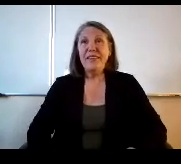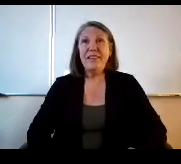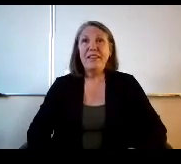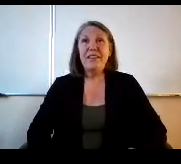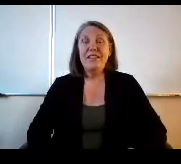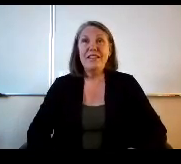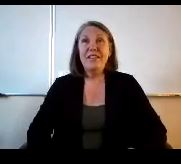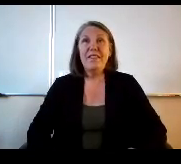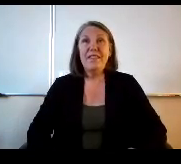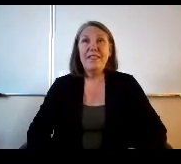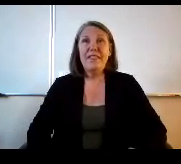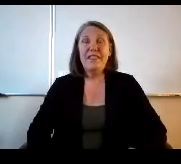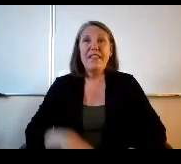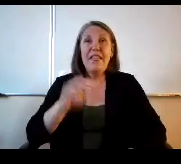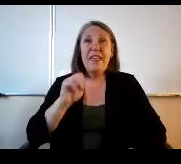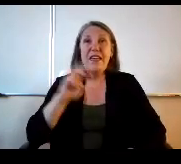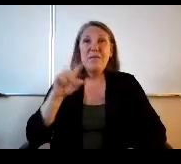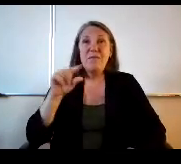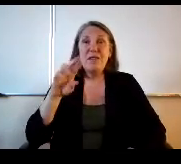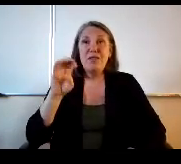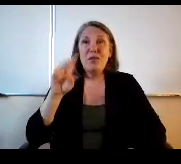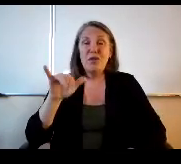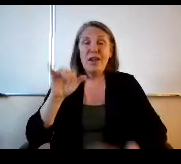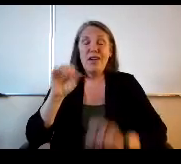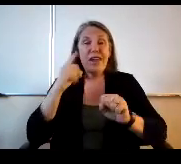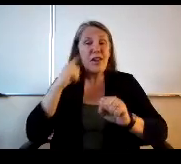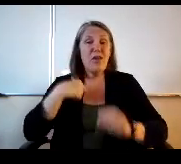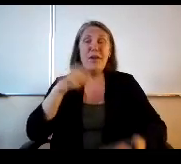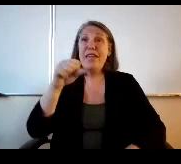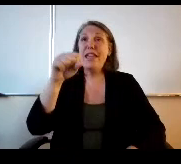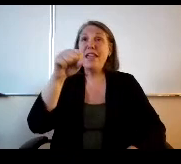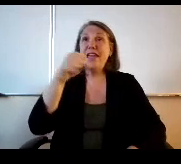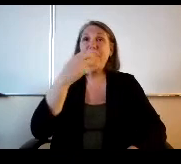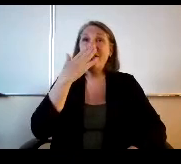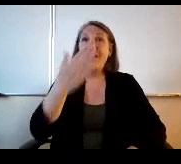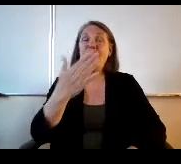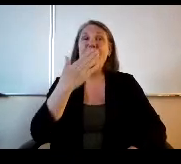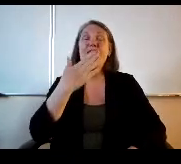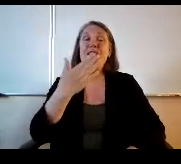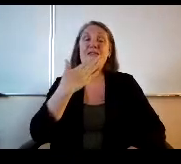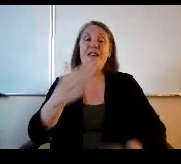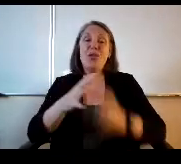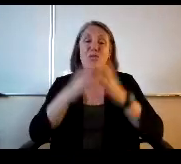Mr. Gregory, can you hear me? Yes, sorry, but something we can do it.